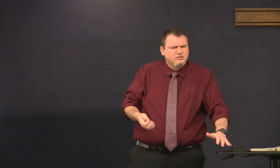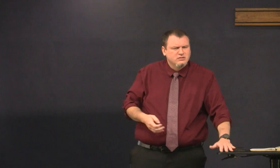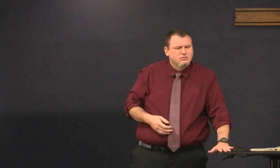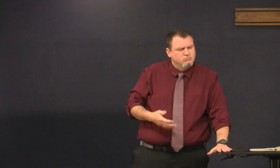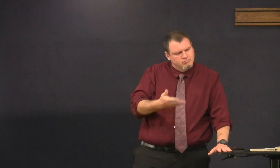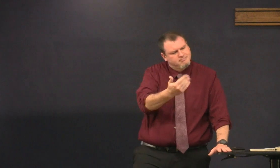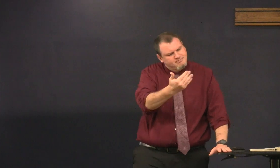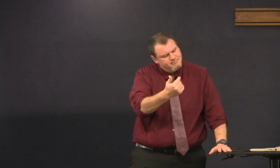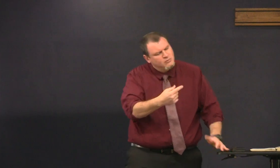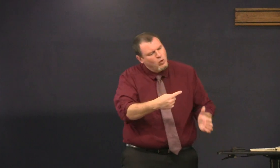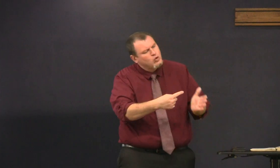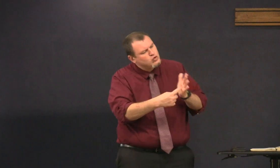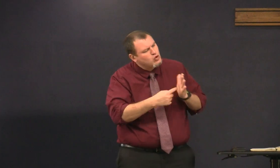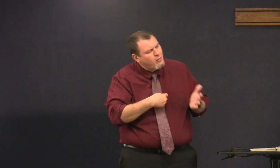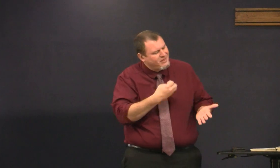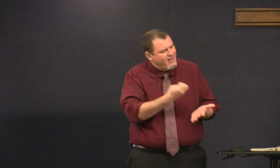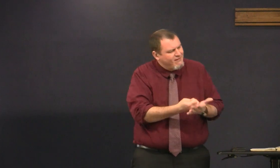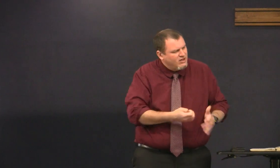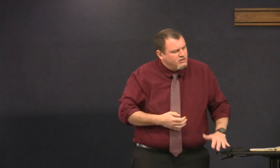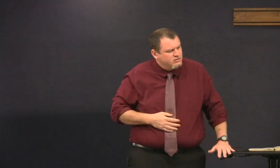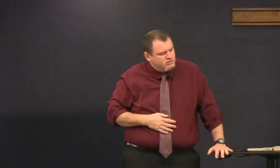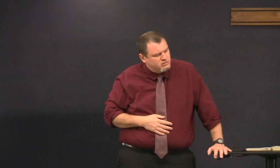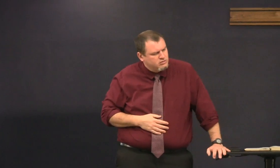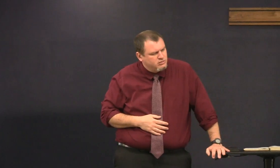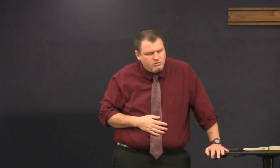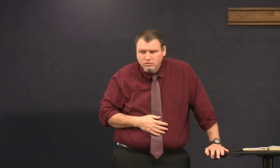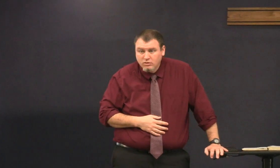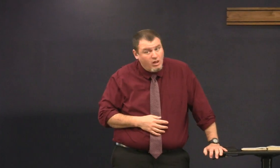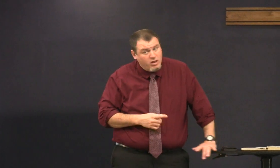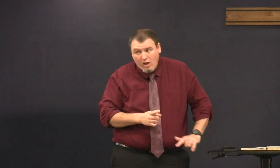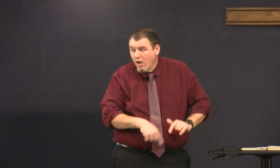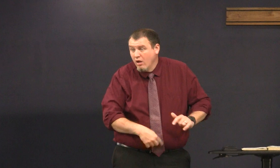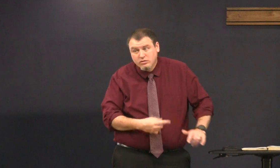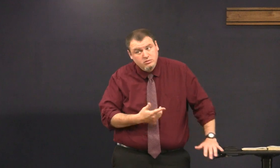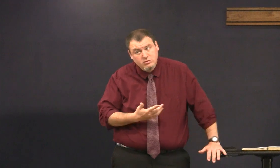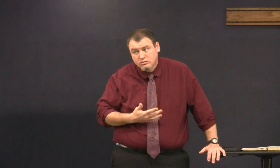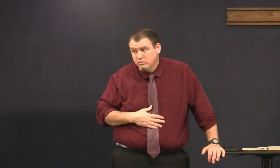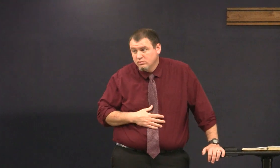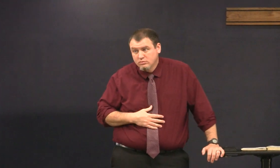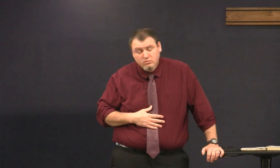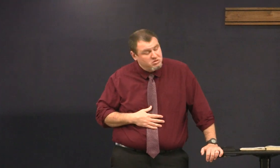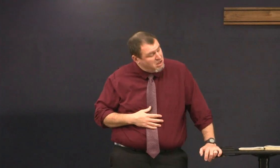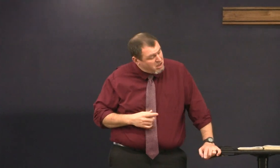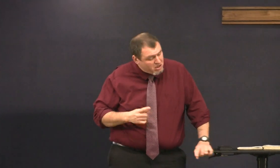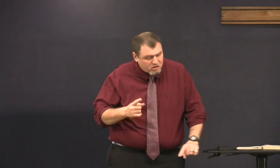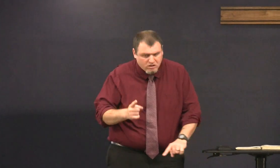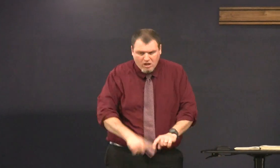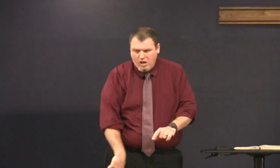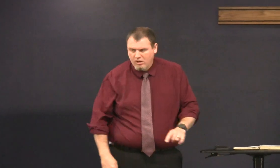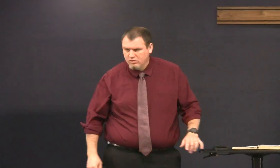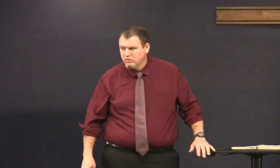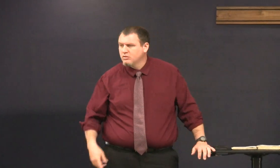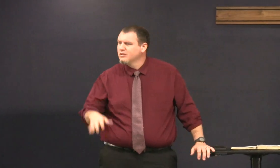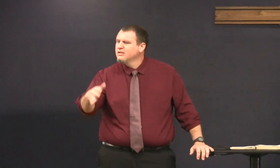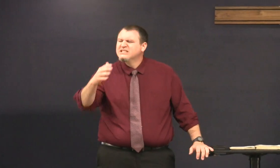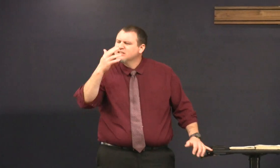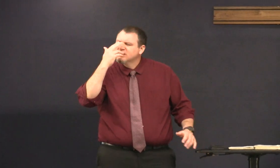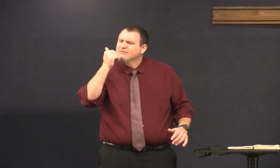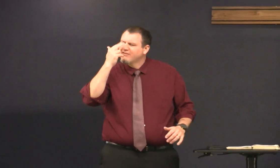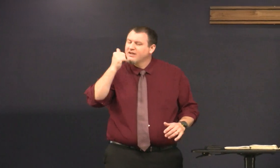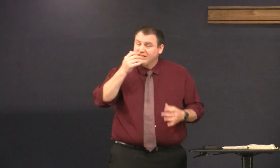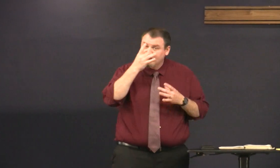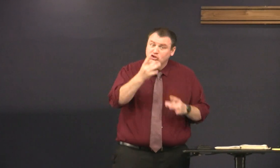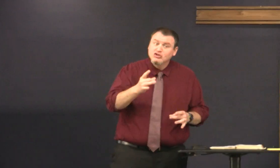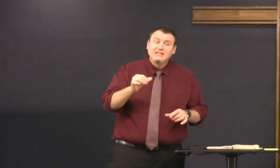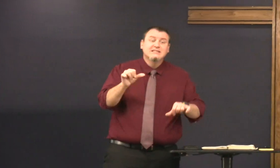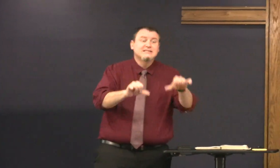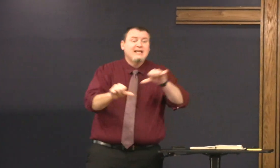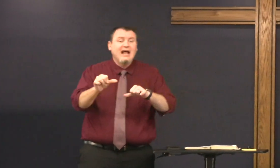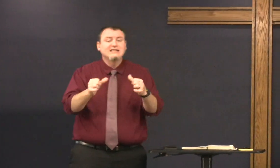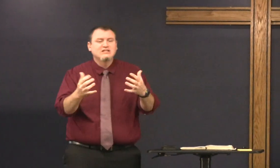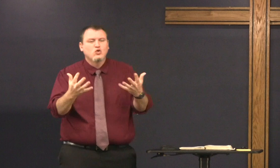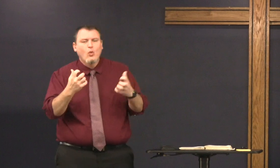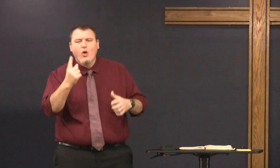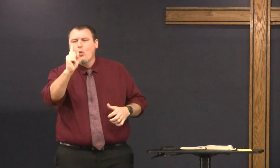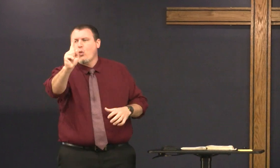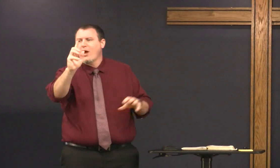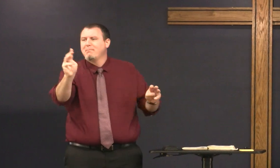we have evidence show me the evidence and they can't they can't and it's interesting that science